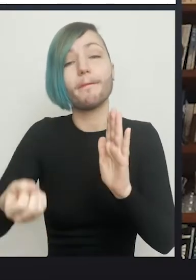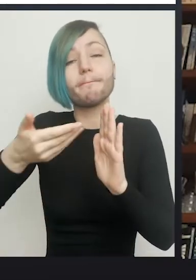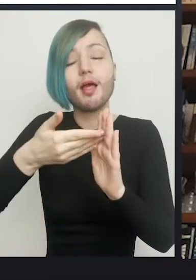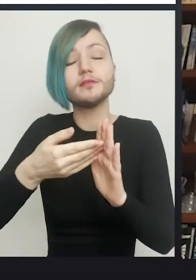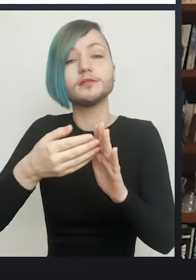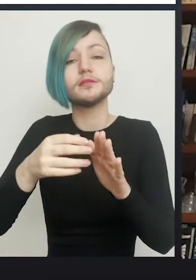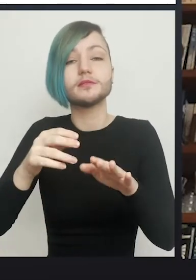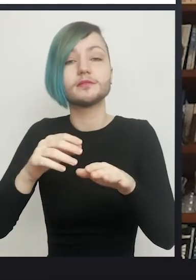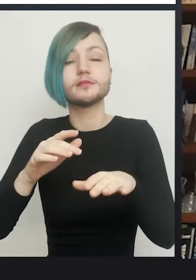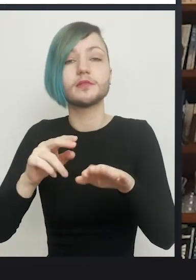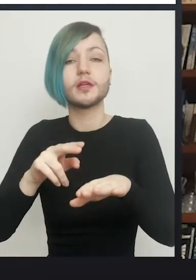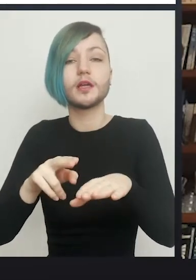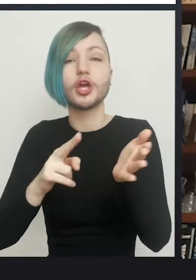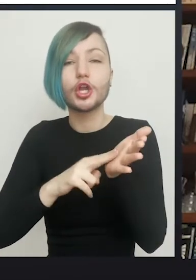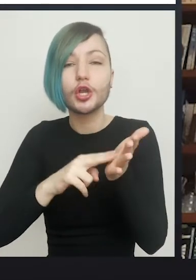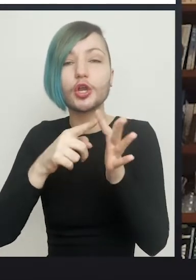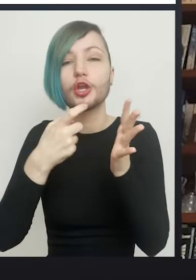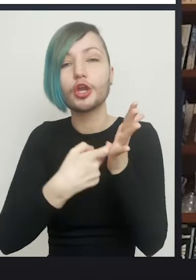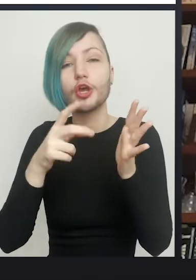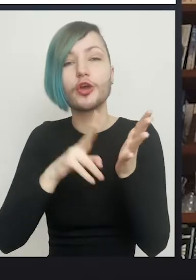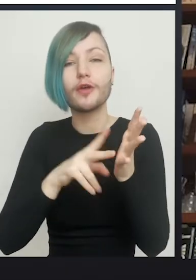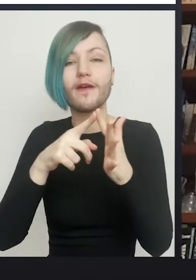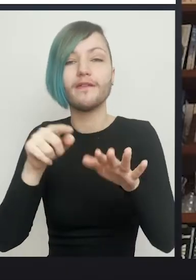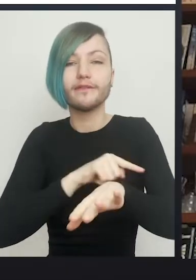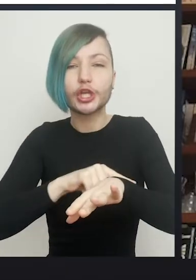back up to the abdominal wall – and ideally just within the abdominal wall – as you can.